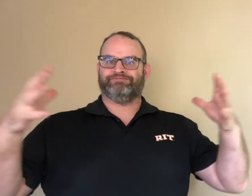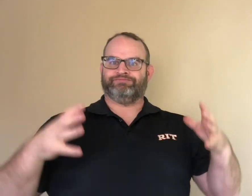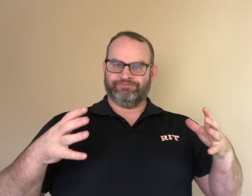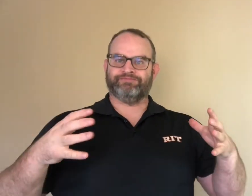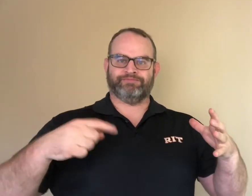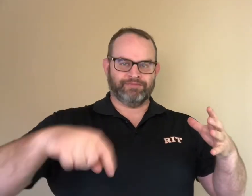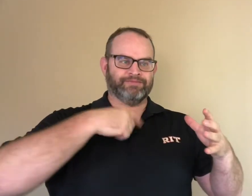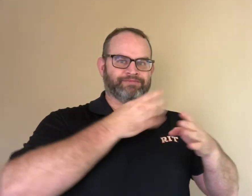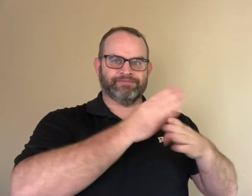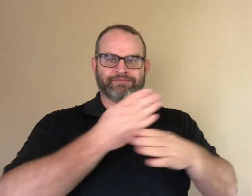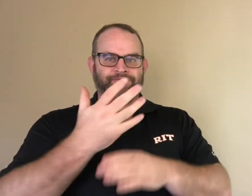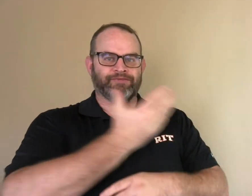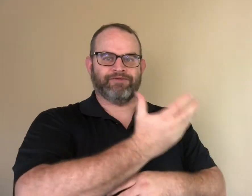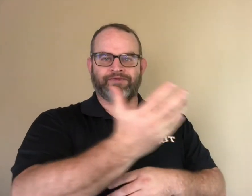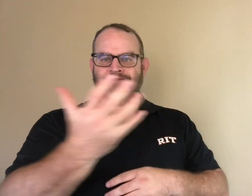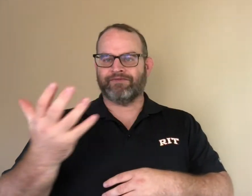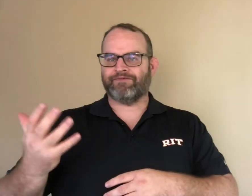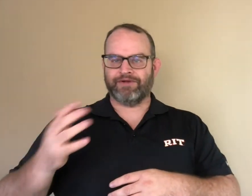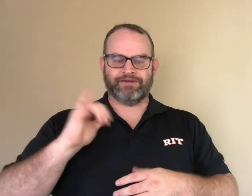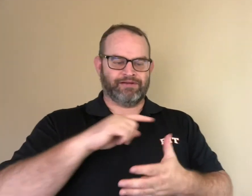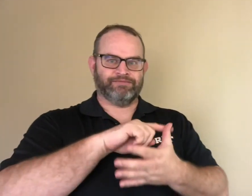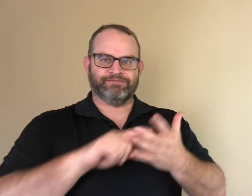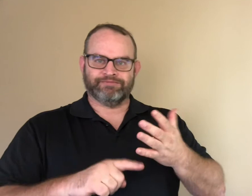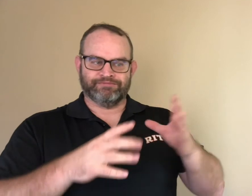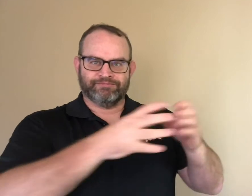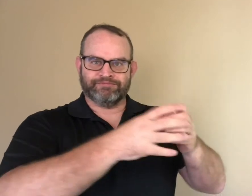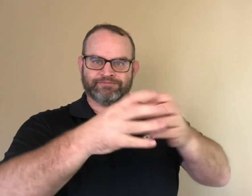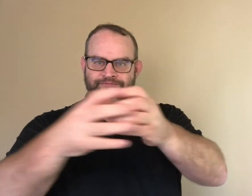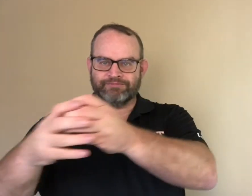We discussed the process of story development from the beginning to the end. Some teams used storyboards to develop a story.